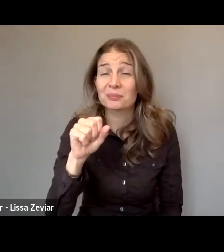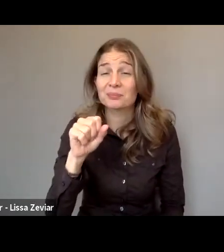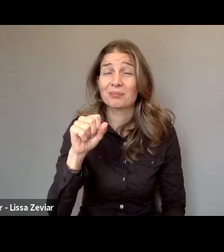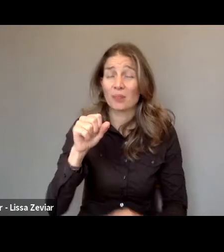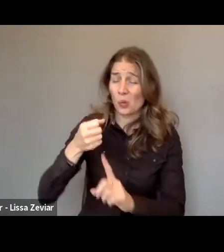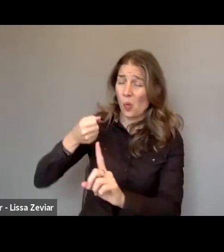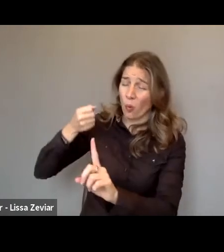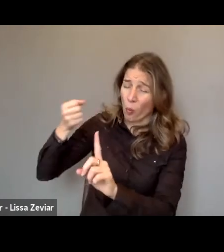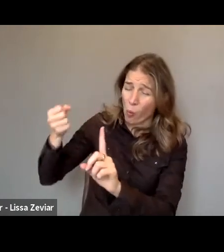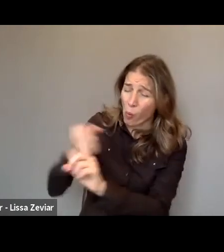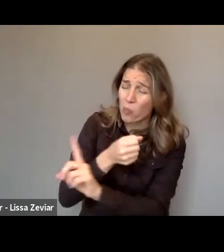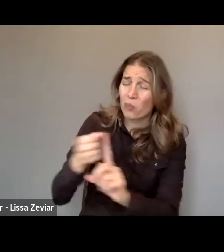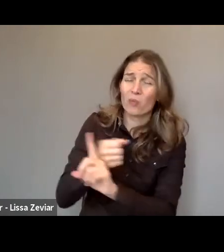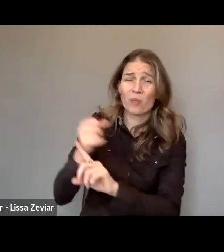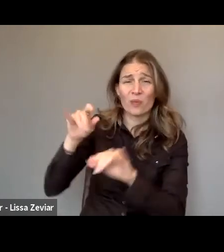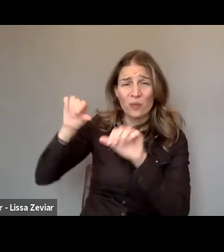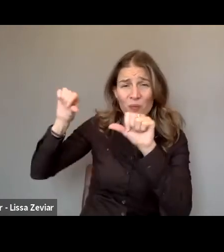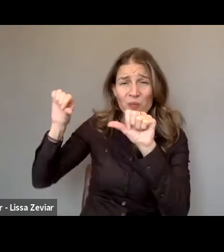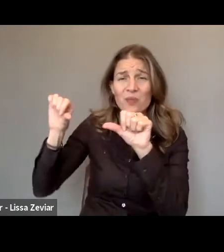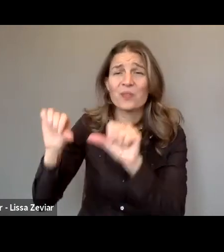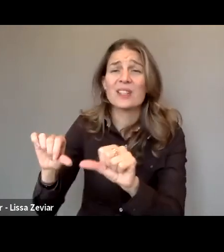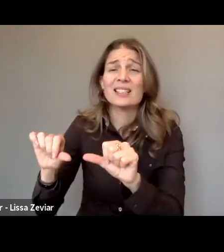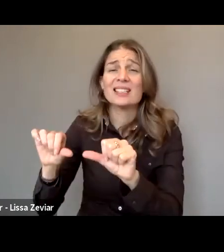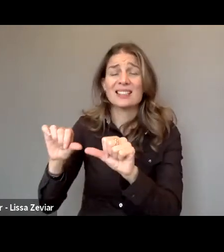a fundamental issue in relation with violence against them